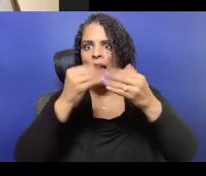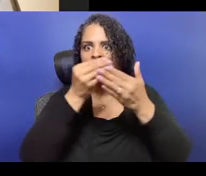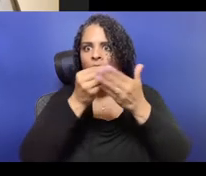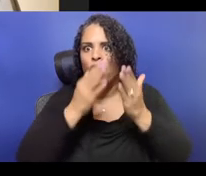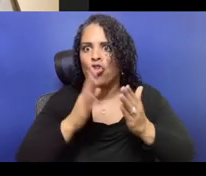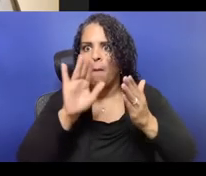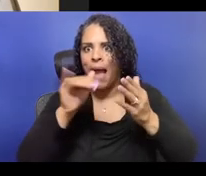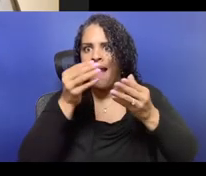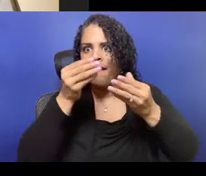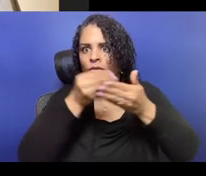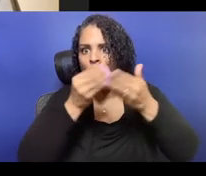a new audience source for us.